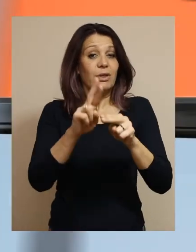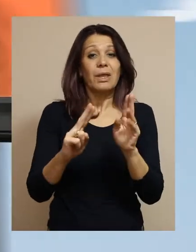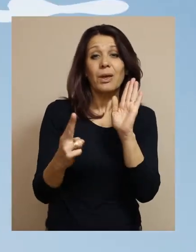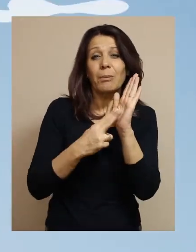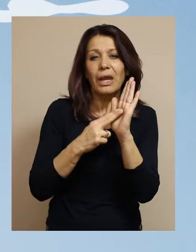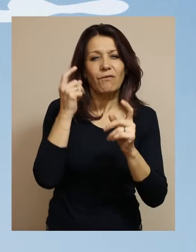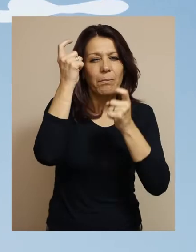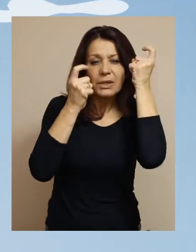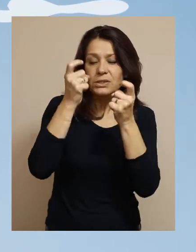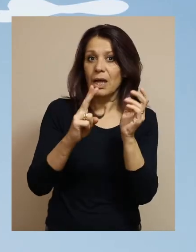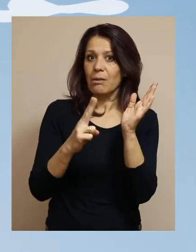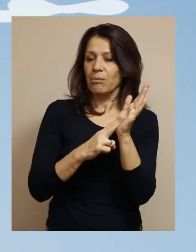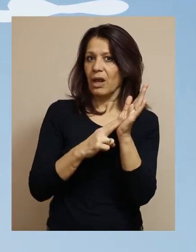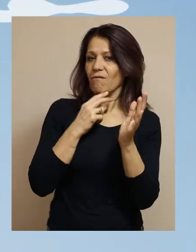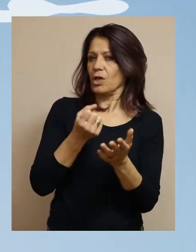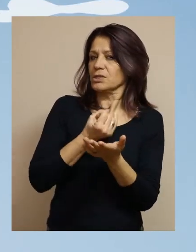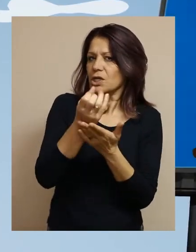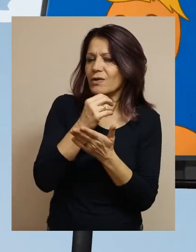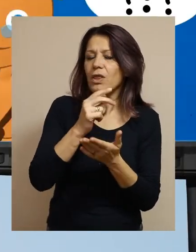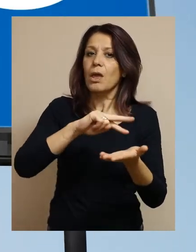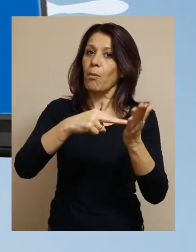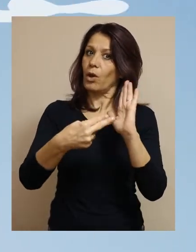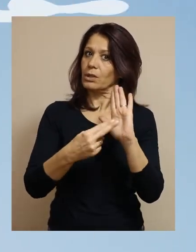They have the right of opinion, right of expression